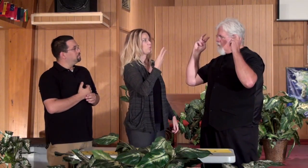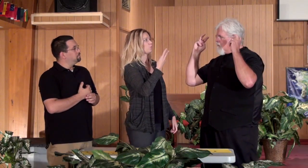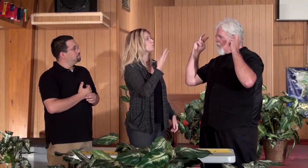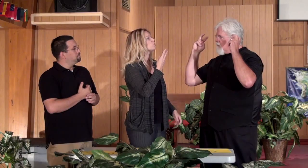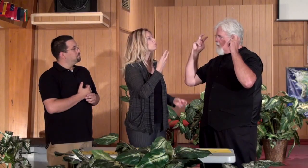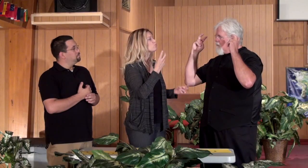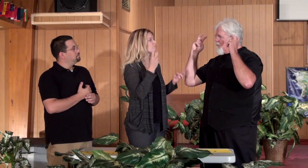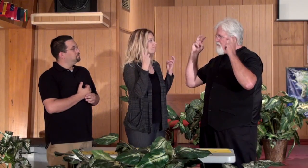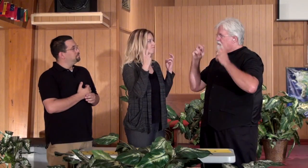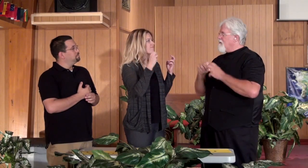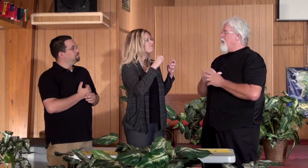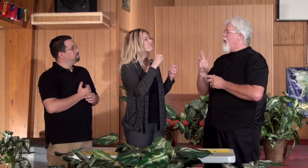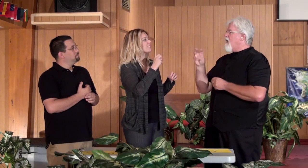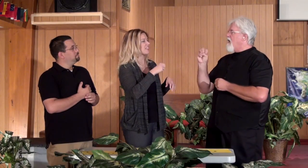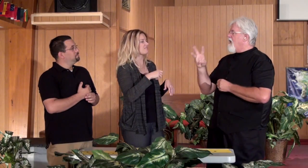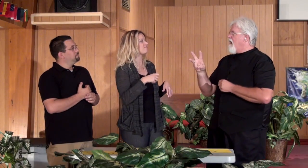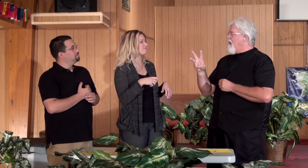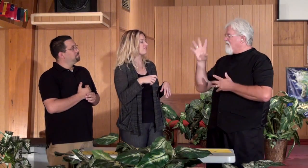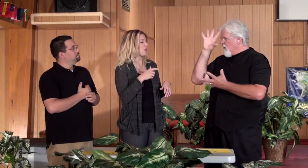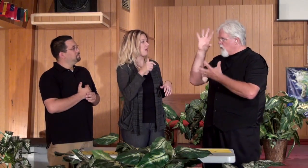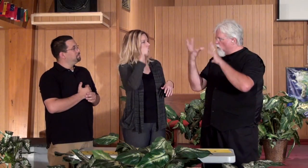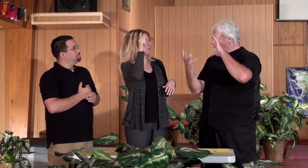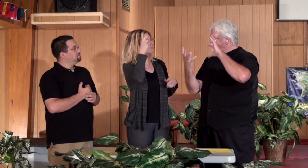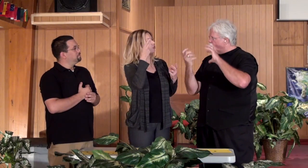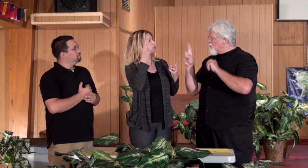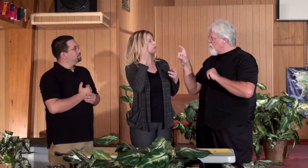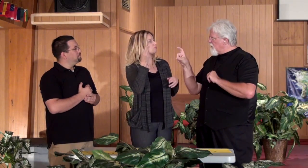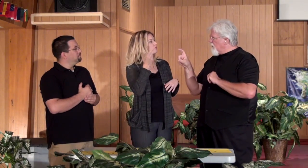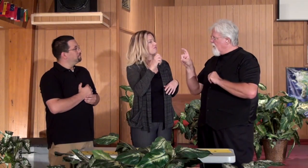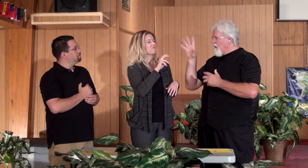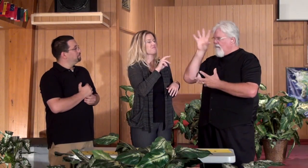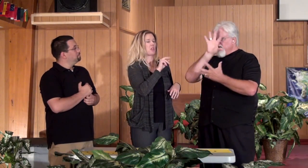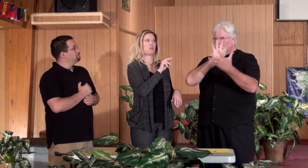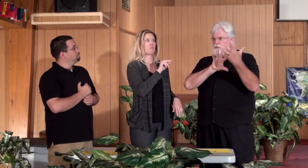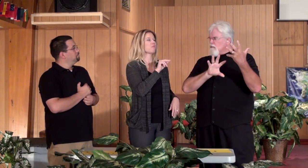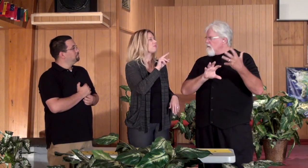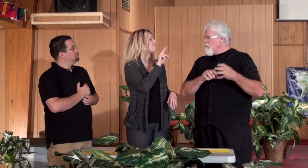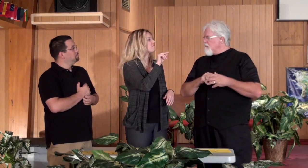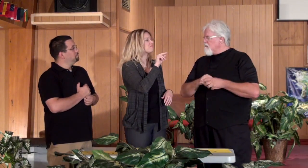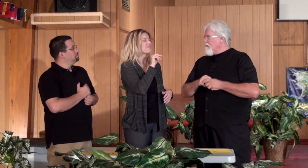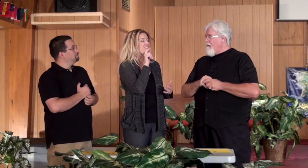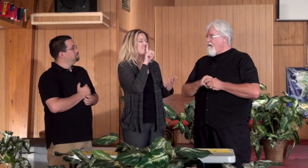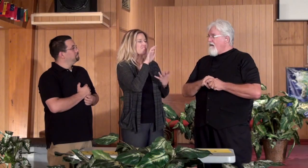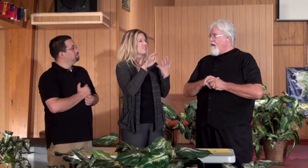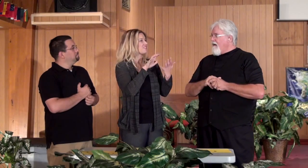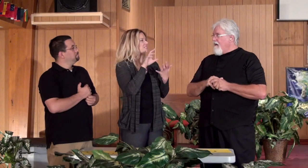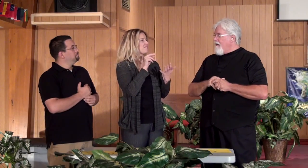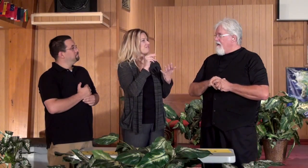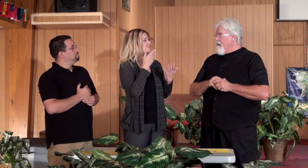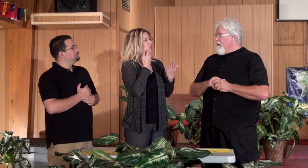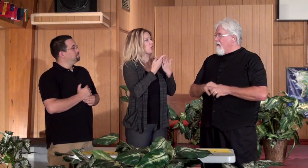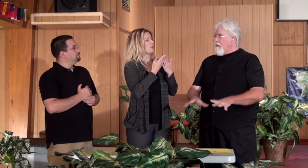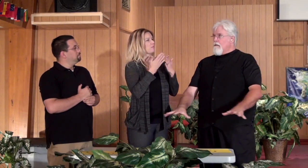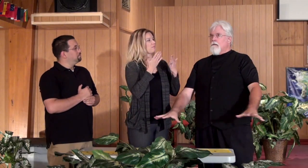implants? Candice: Two, I have two. Mark: Wow do you get confuesd? Candice: No, no, no, I don't get confused